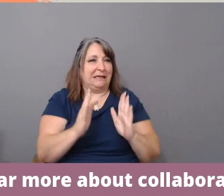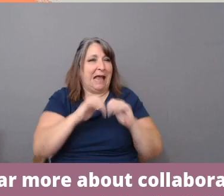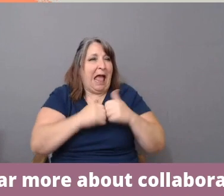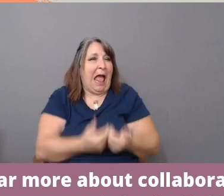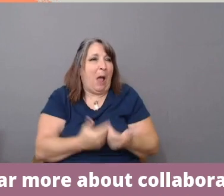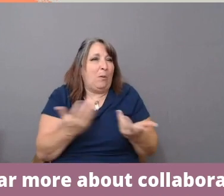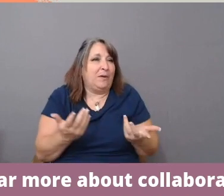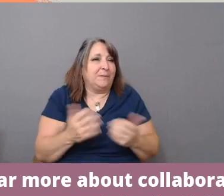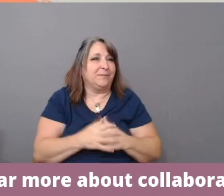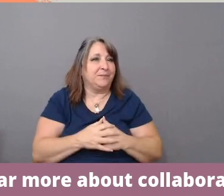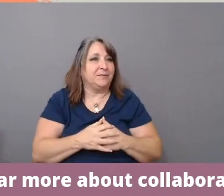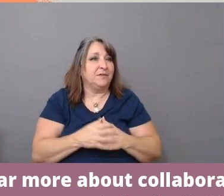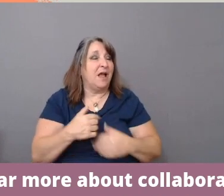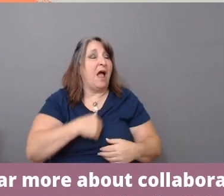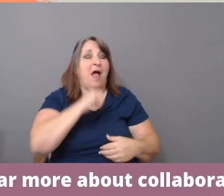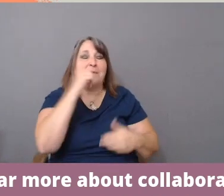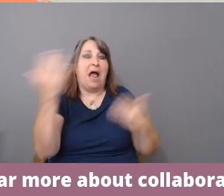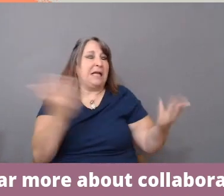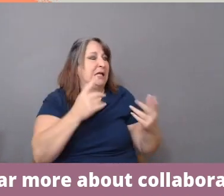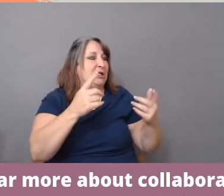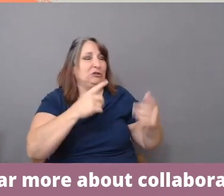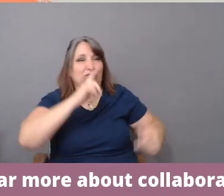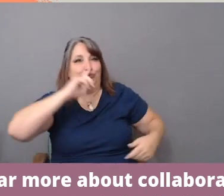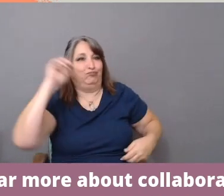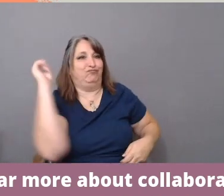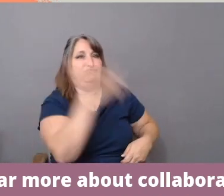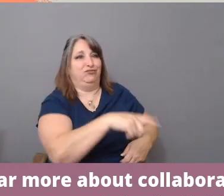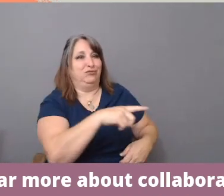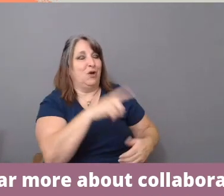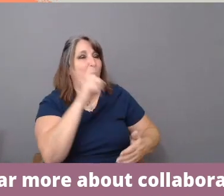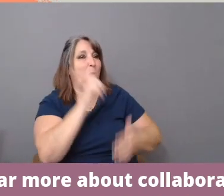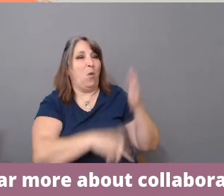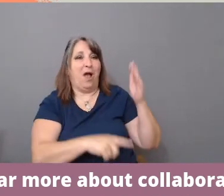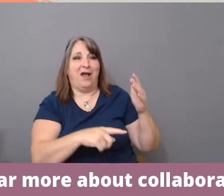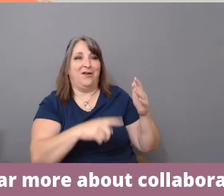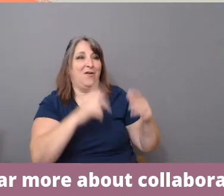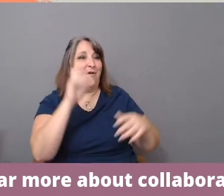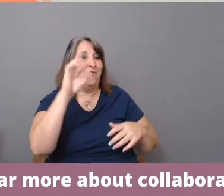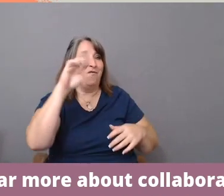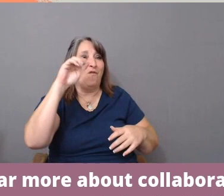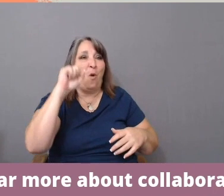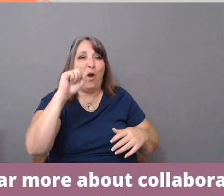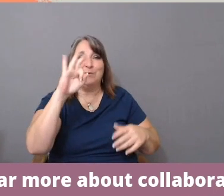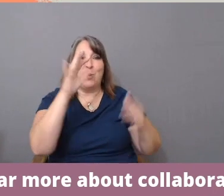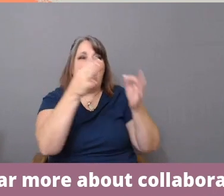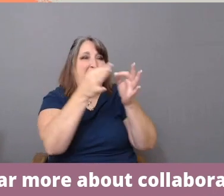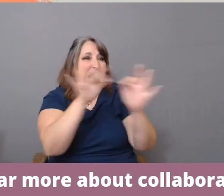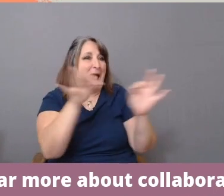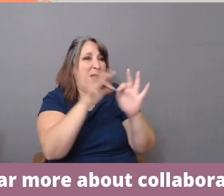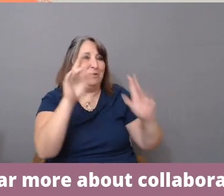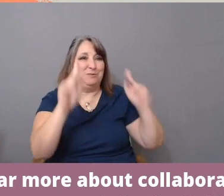I'm not here to dictate what forms or language people should use in telling stories.